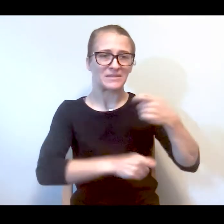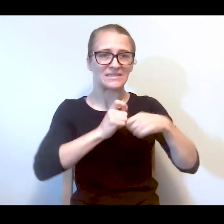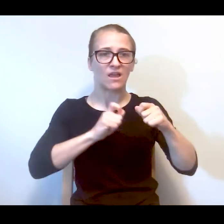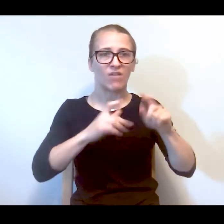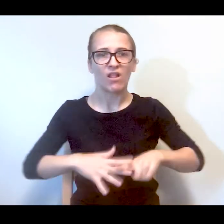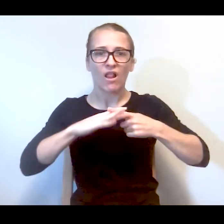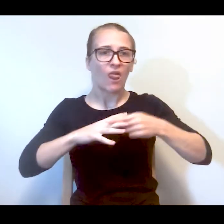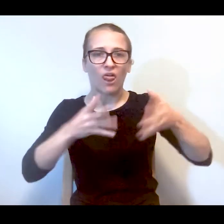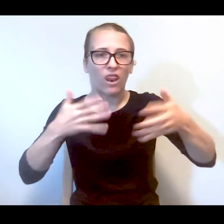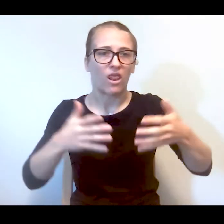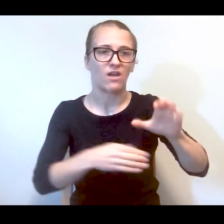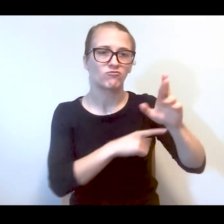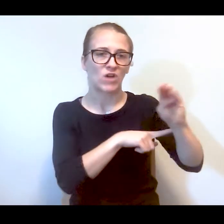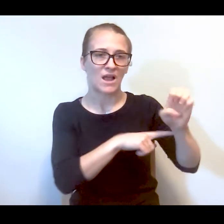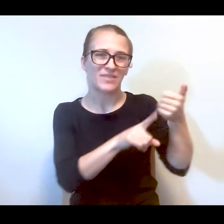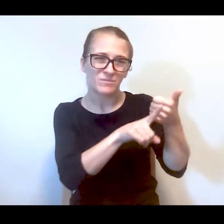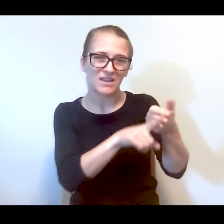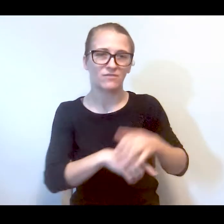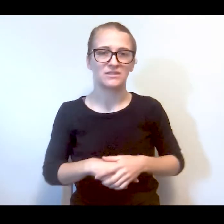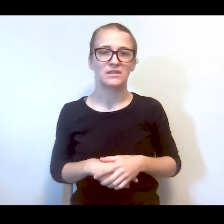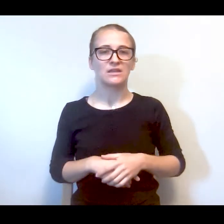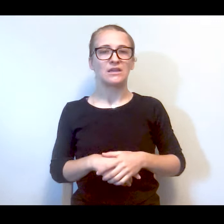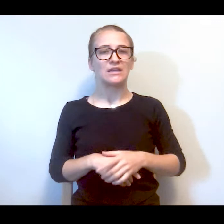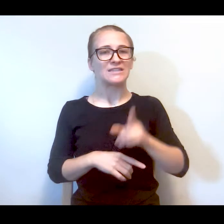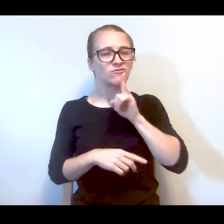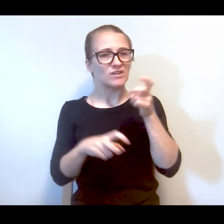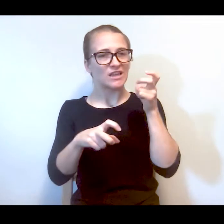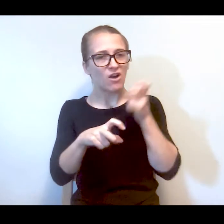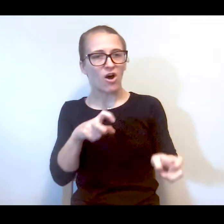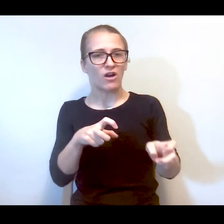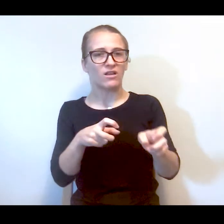crime. It's particularly hard to combat that portion of the